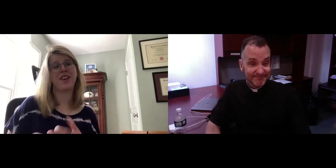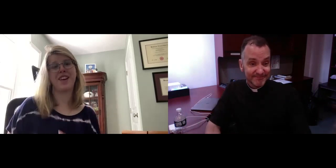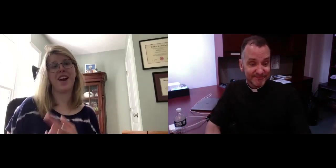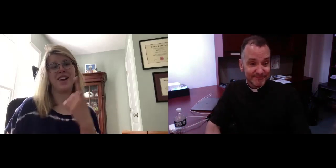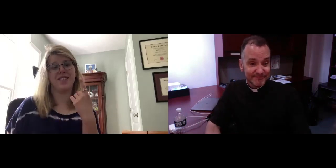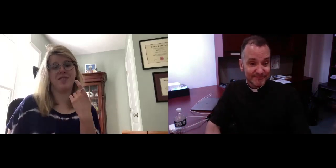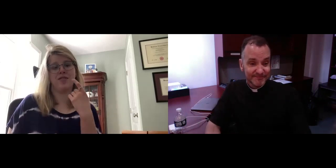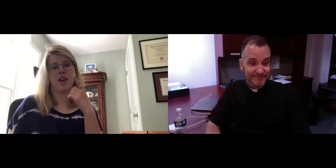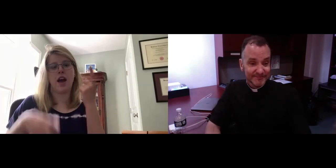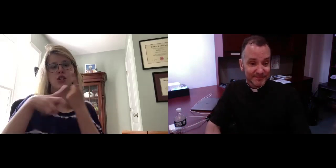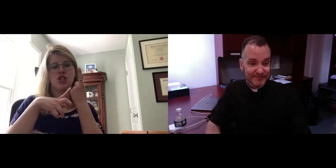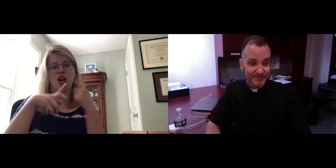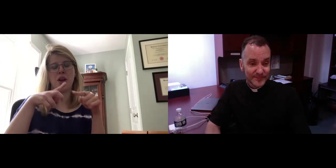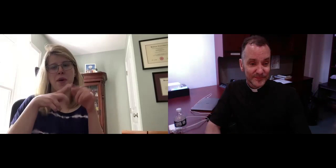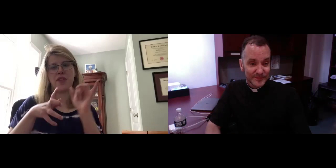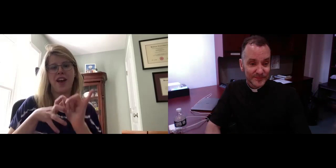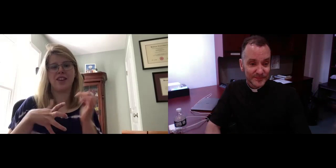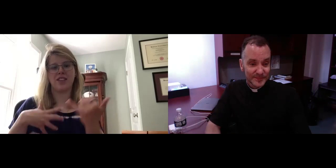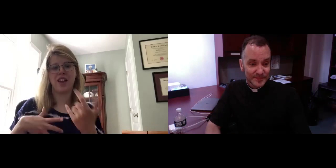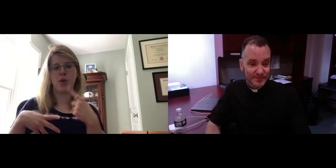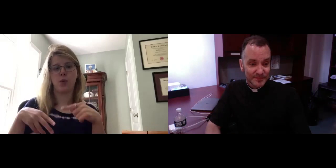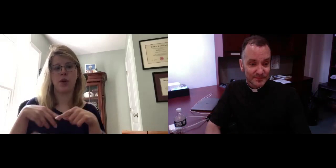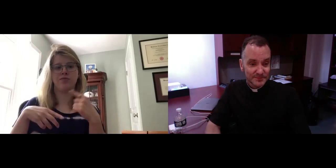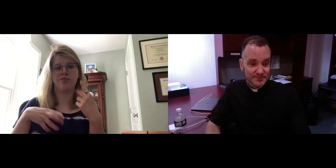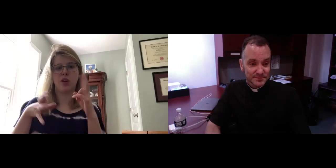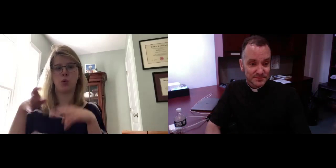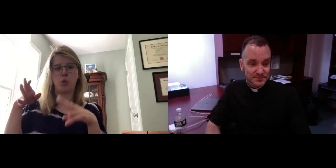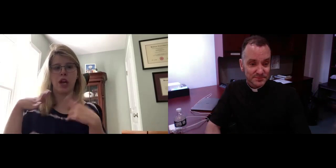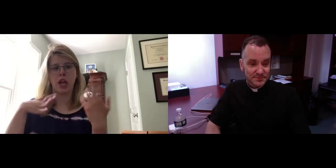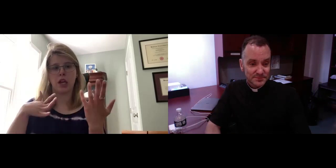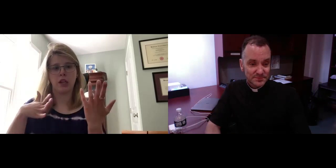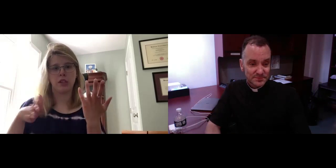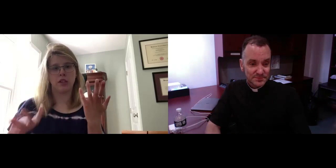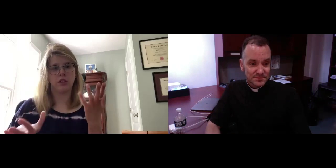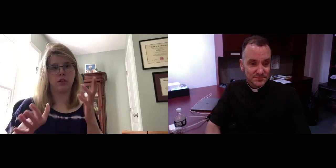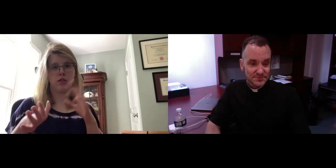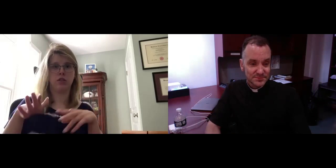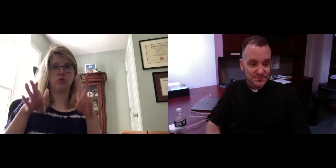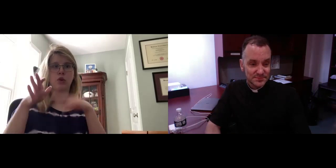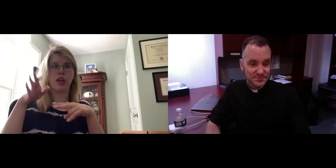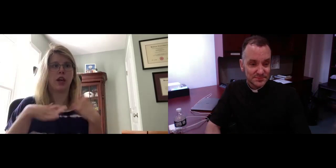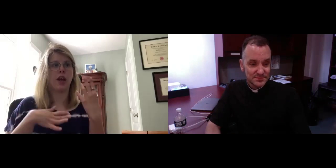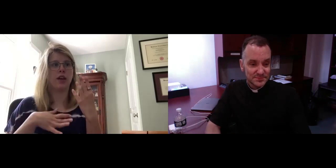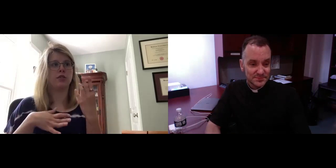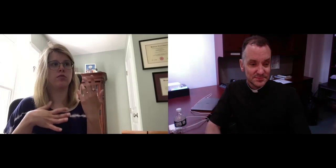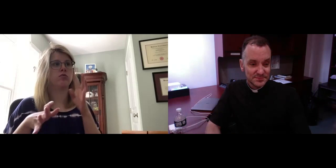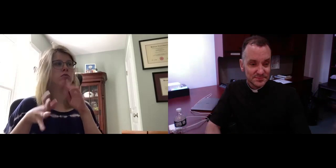(Karina): Right, that really is important. I was just talking about that today with